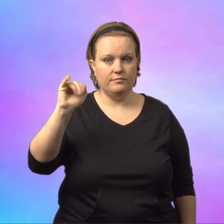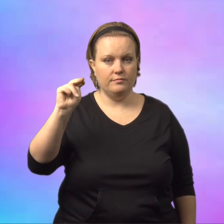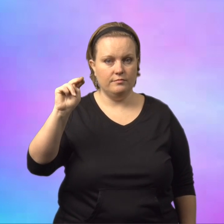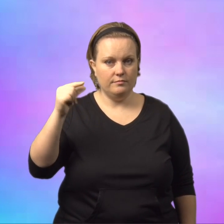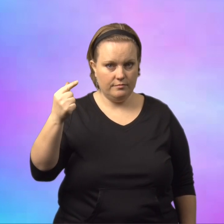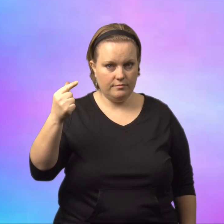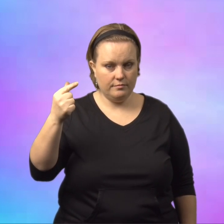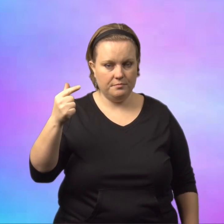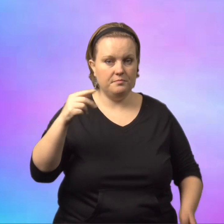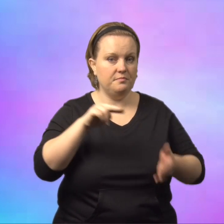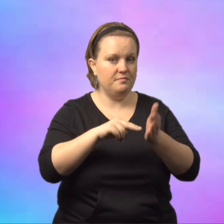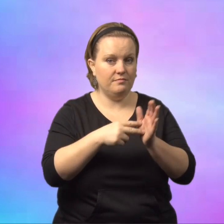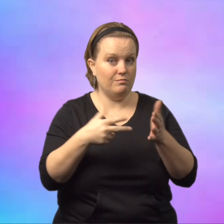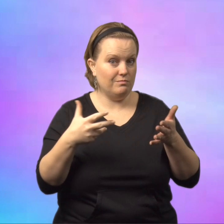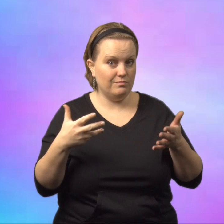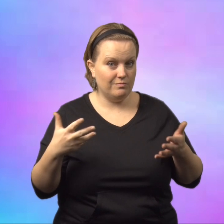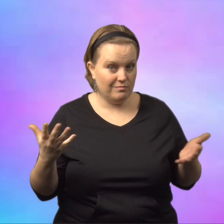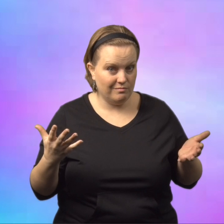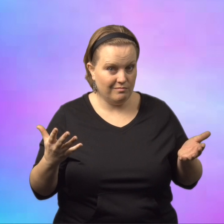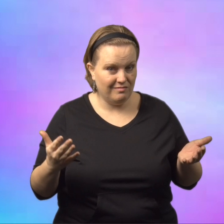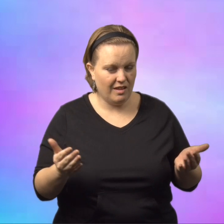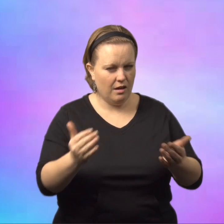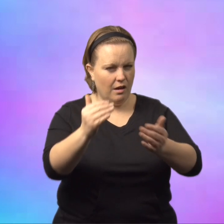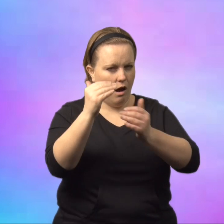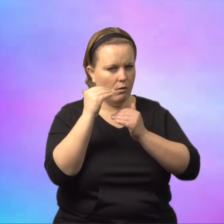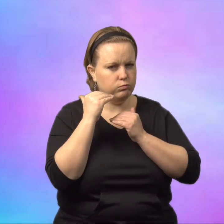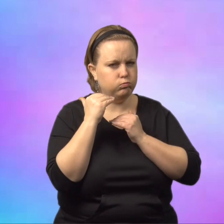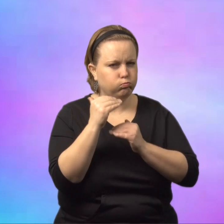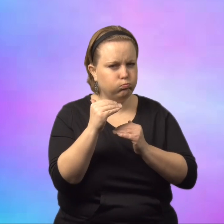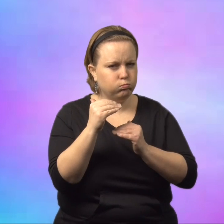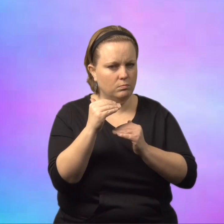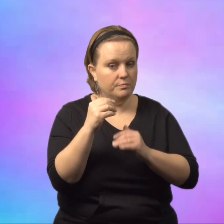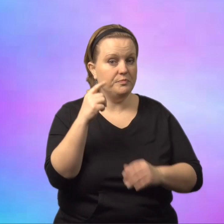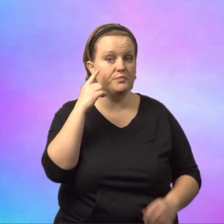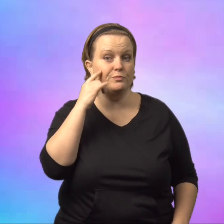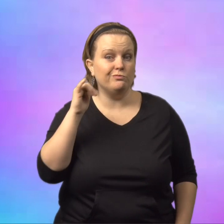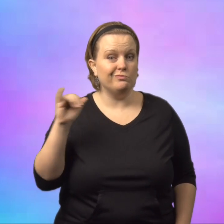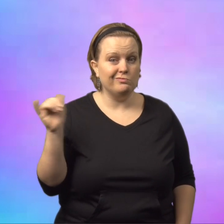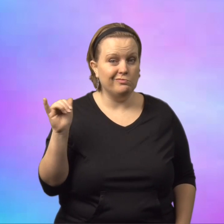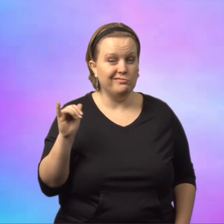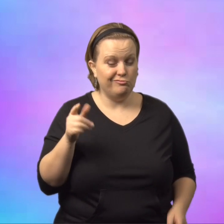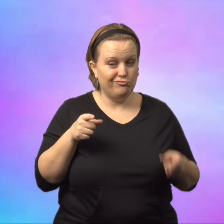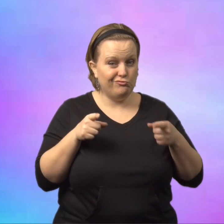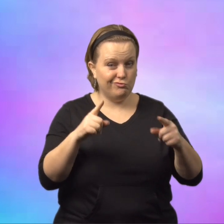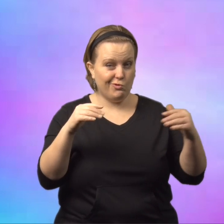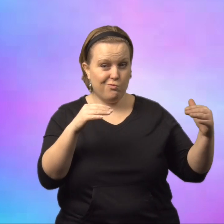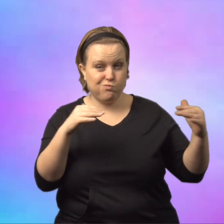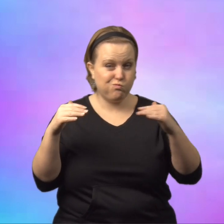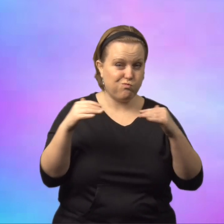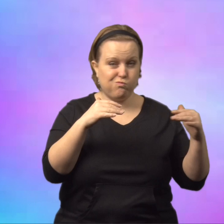"Rationing" Rationing means limiting something.